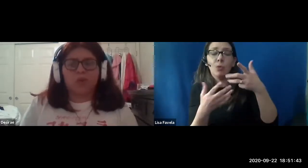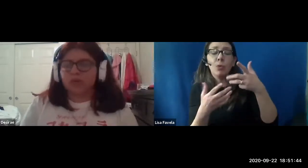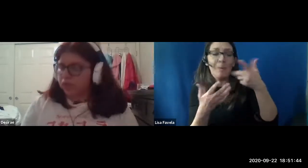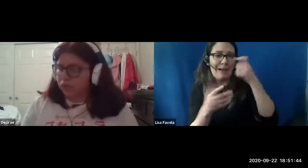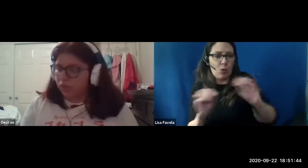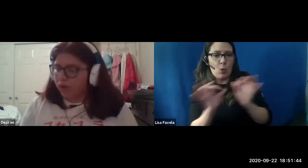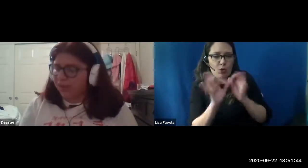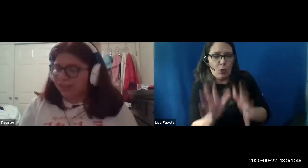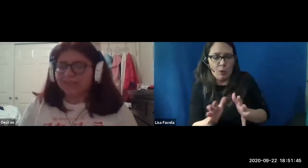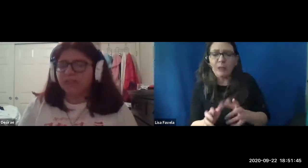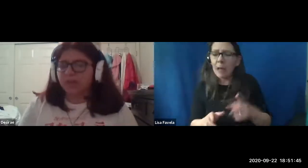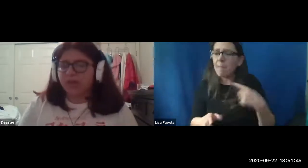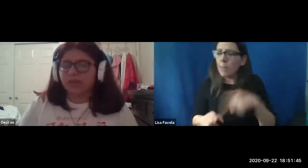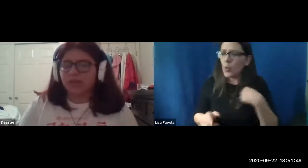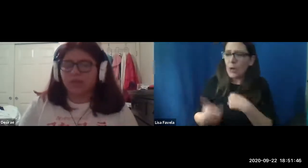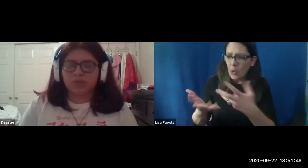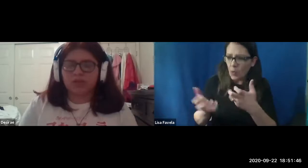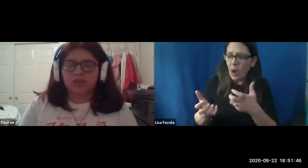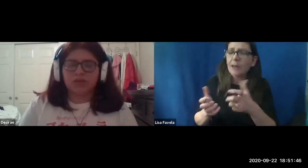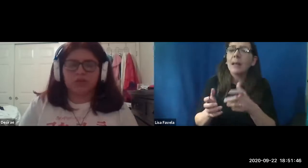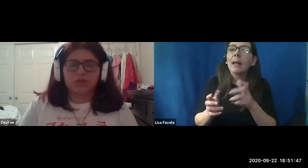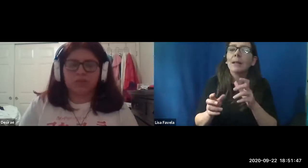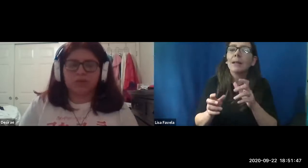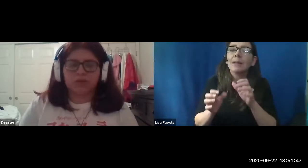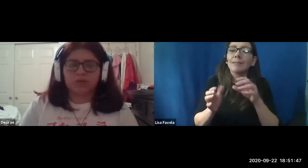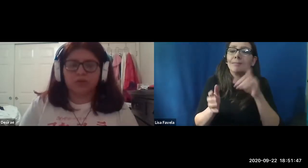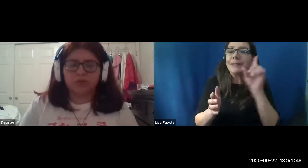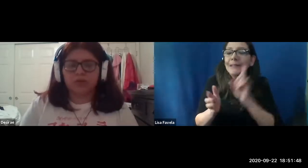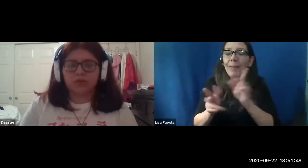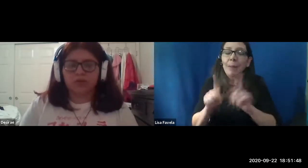what's what classes do i need to take to be an